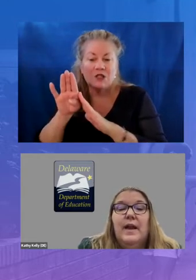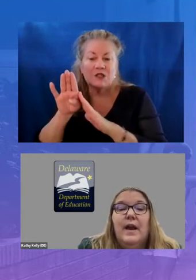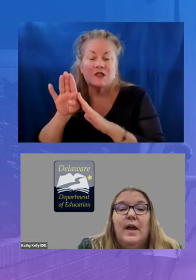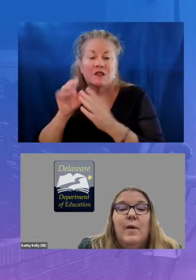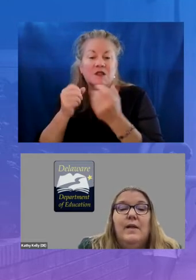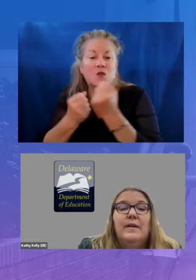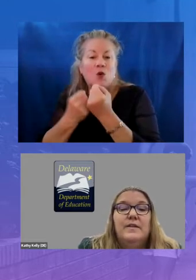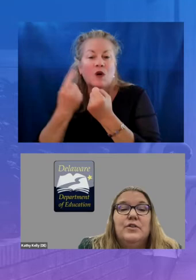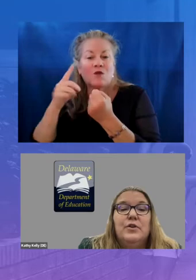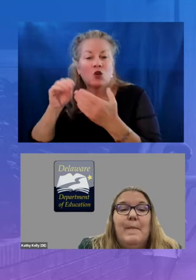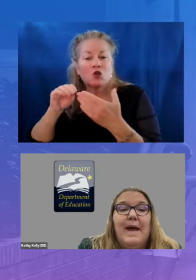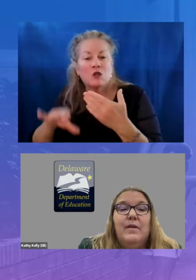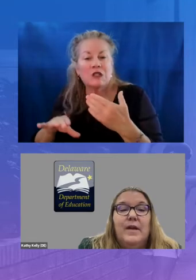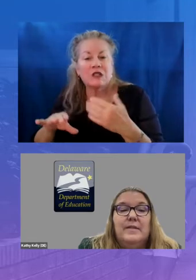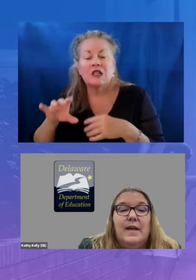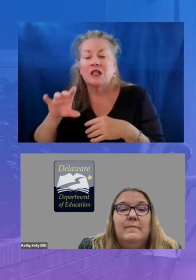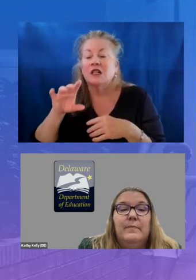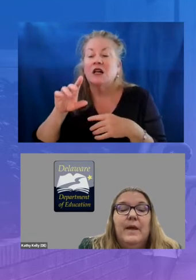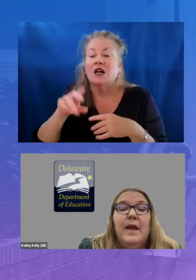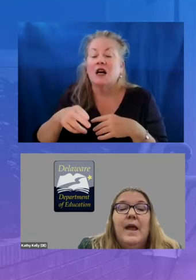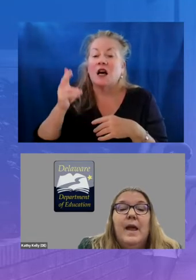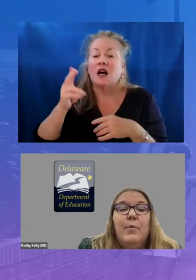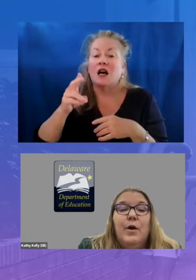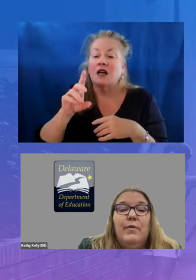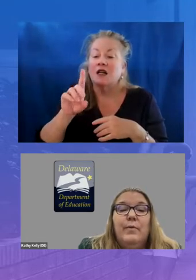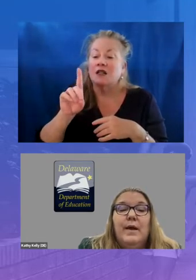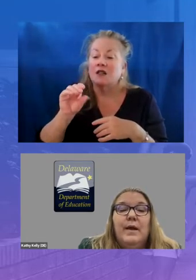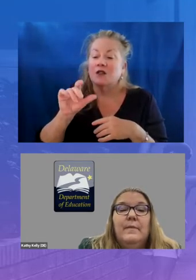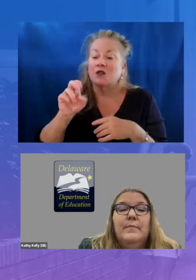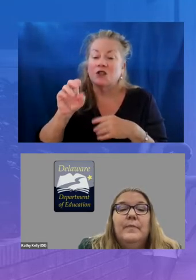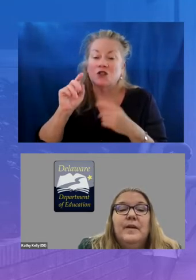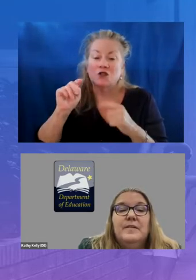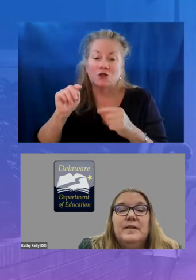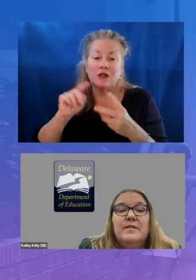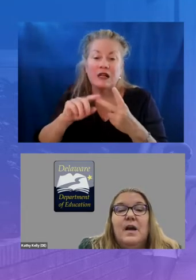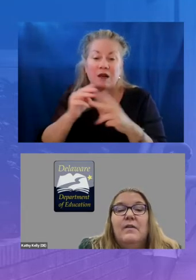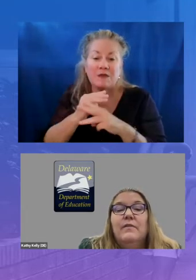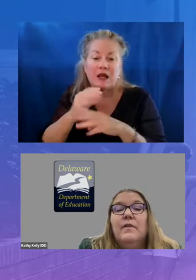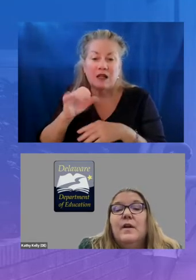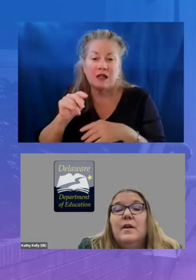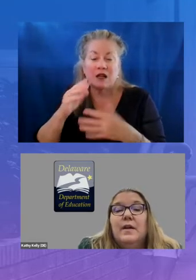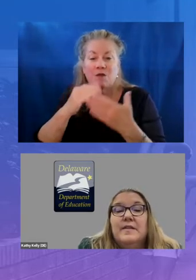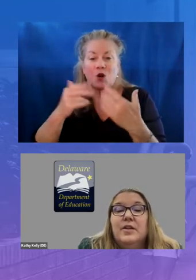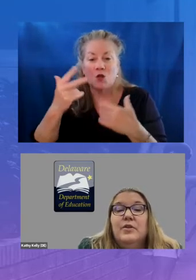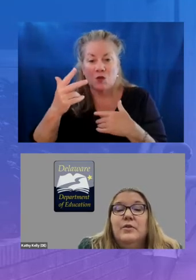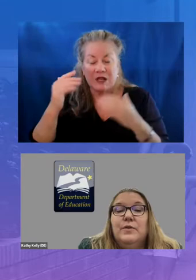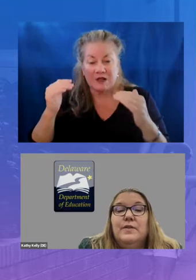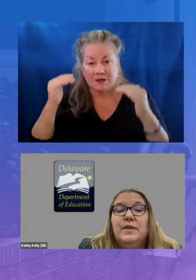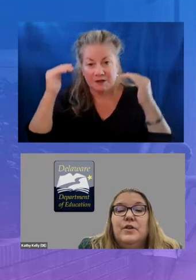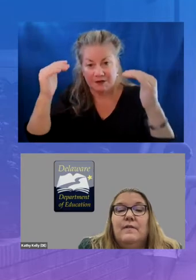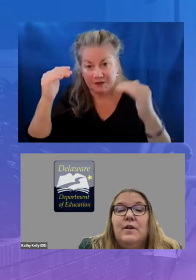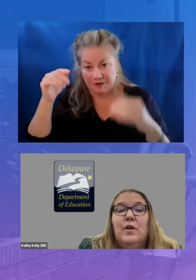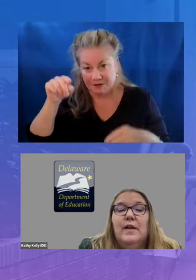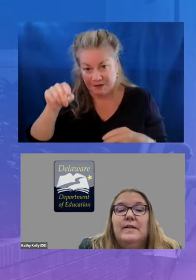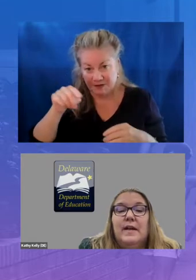high quality digital math content and part 3 consists of continued usage of the online text